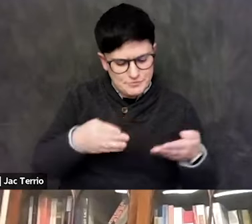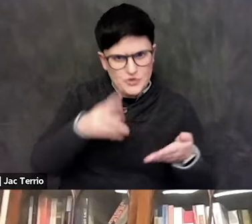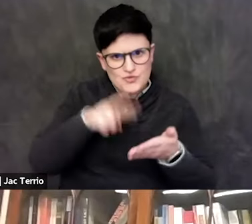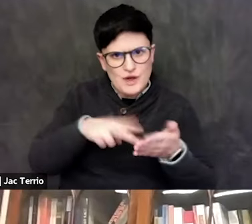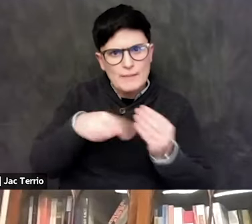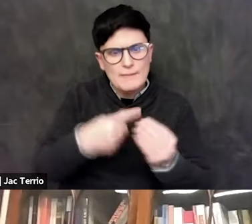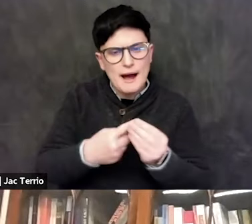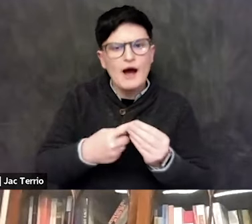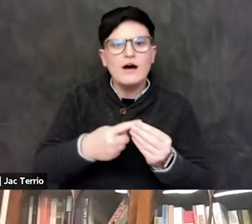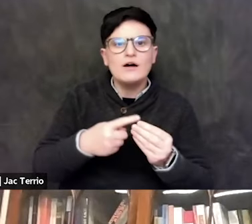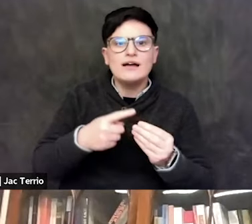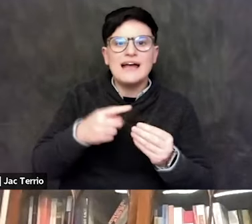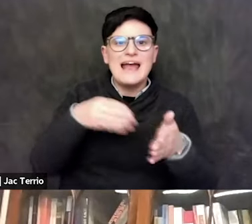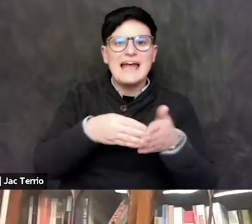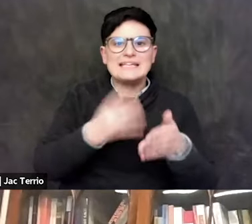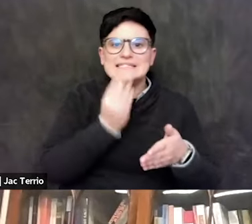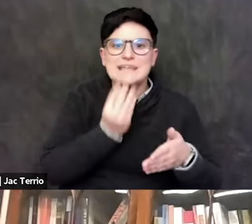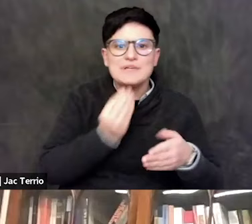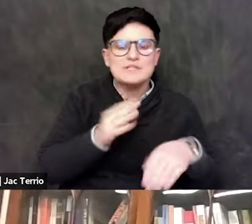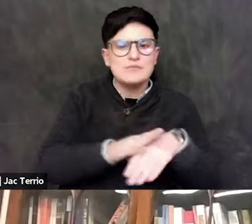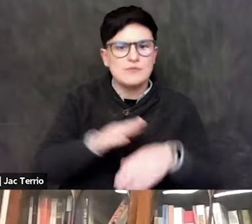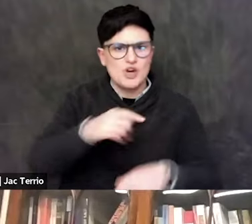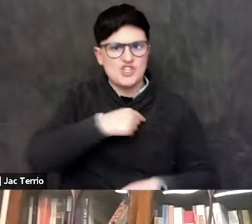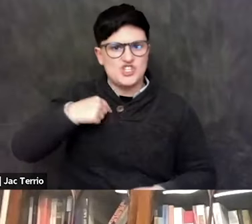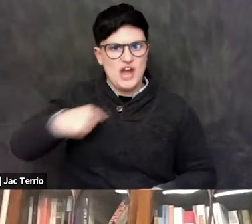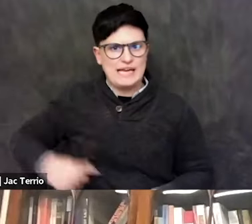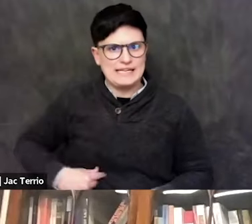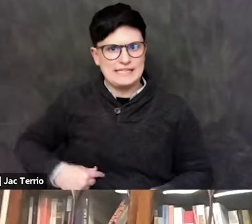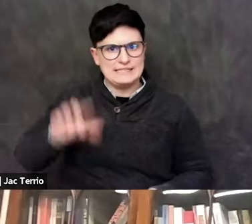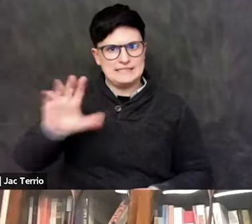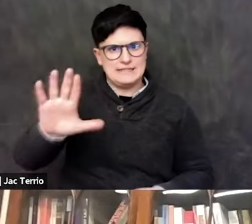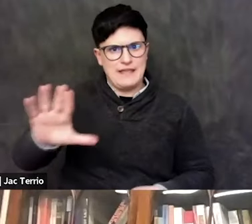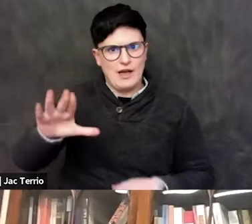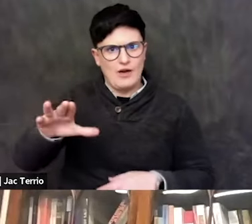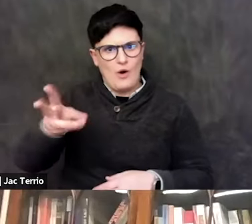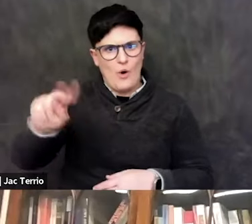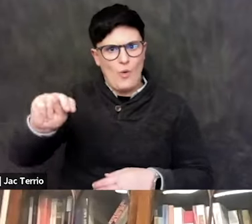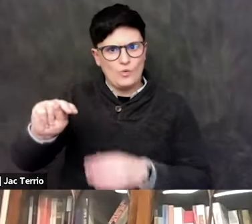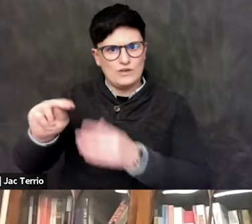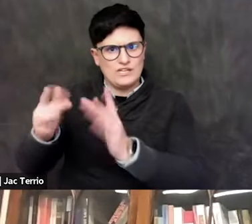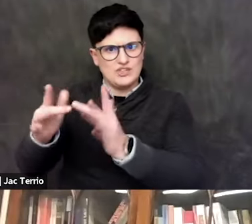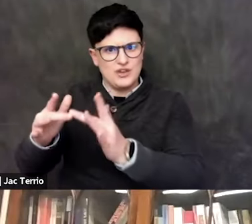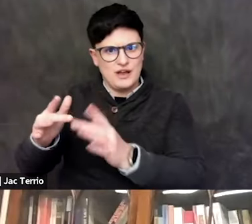You know, and so, is that purely sympathy for Palestinians?